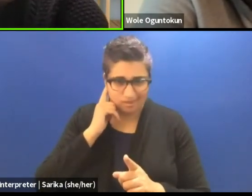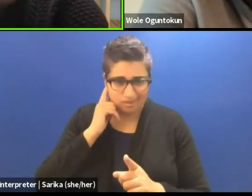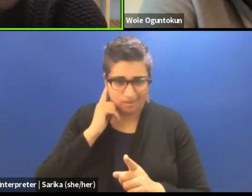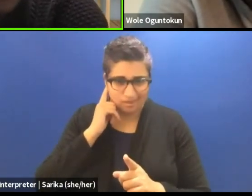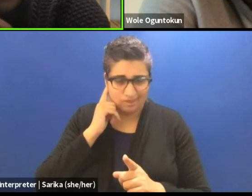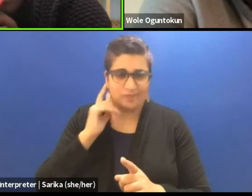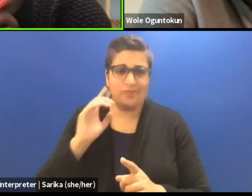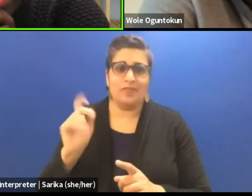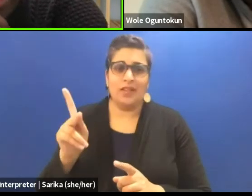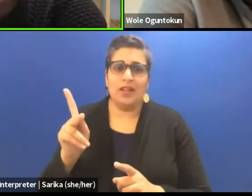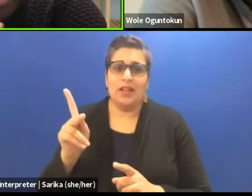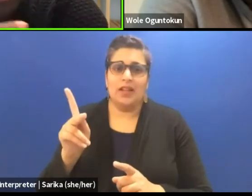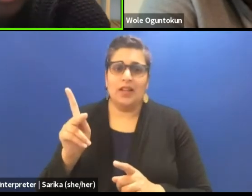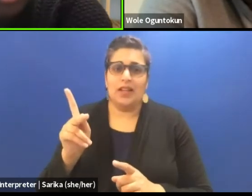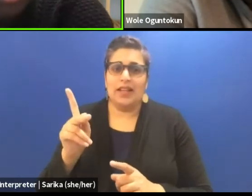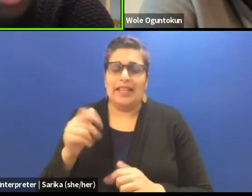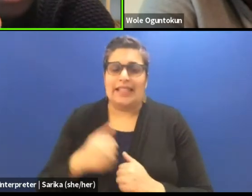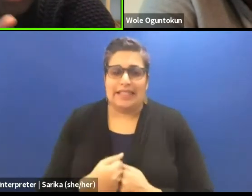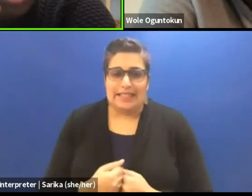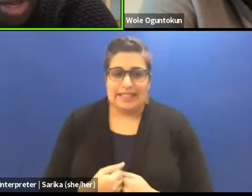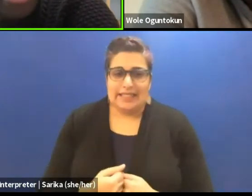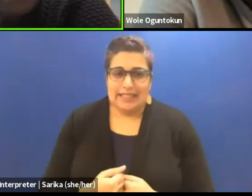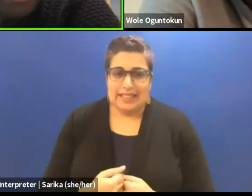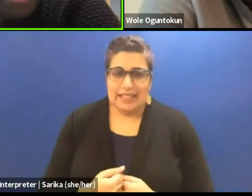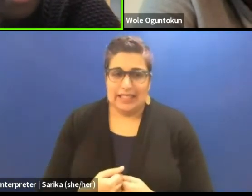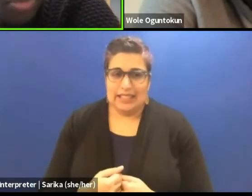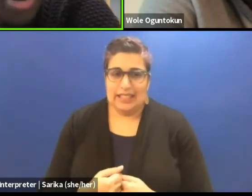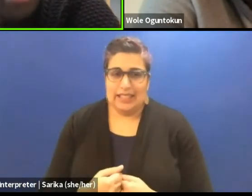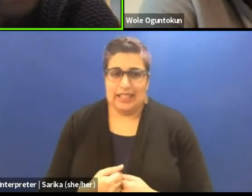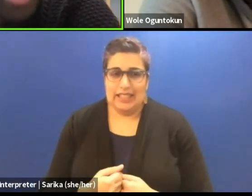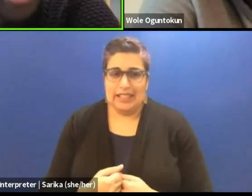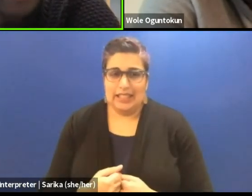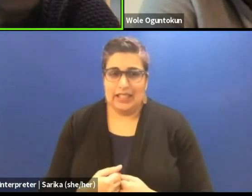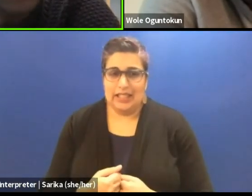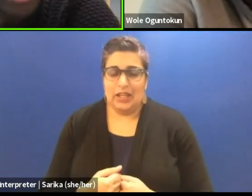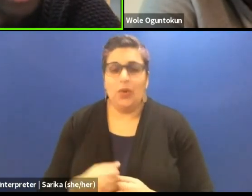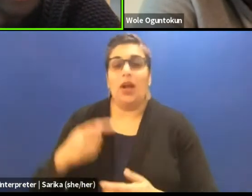Okay, I would try to kind of, I think what I'm hearing him say